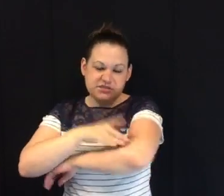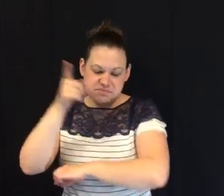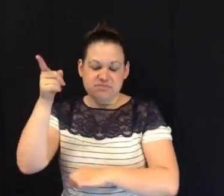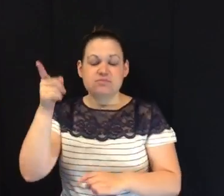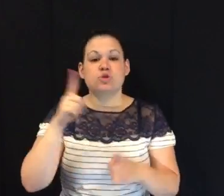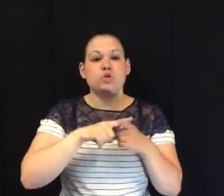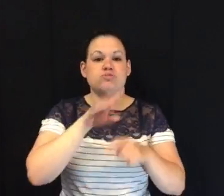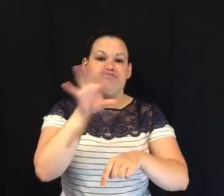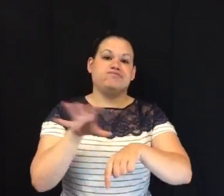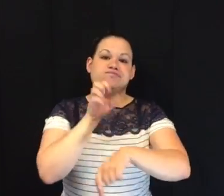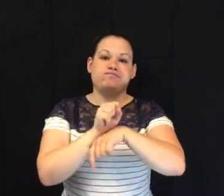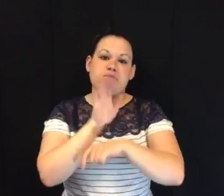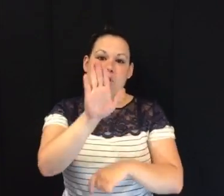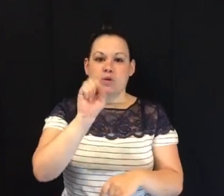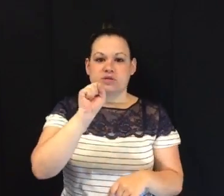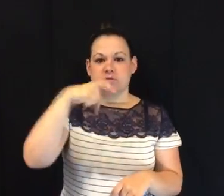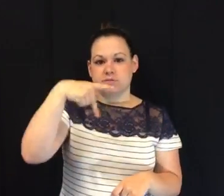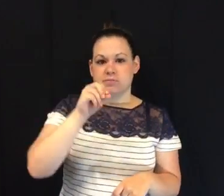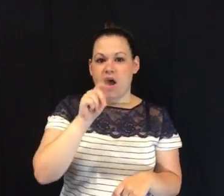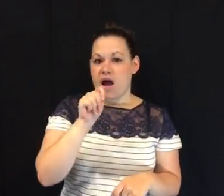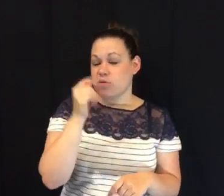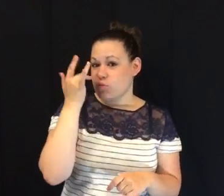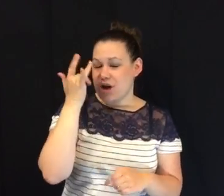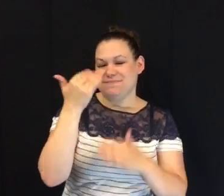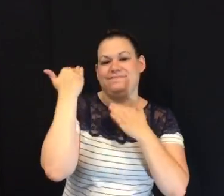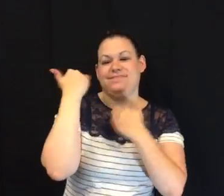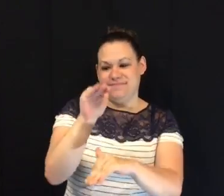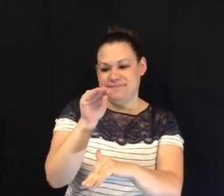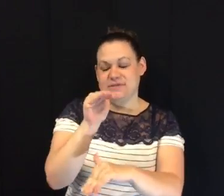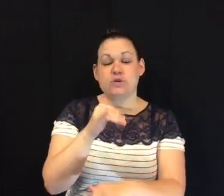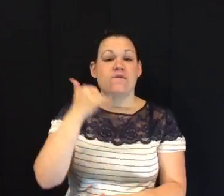Seats are limited so you must reserve your spot!